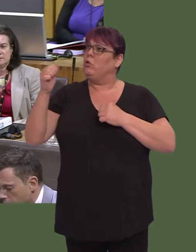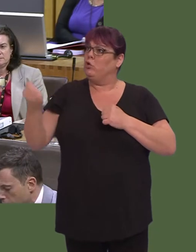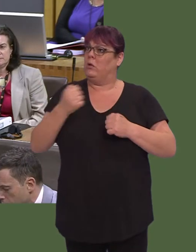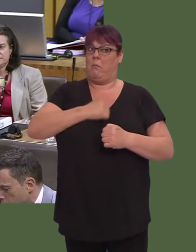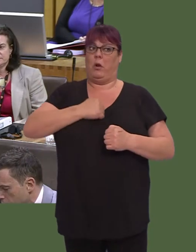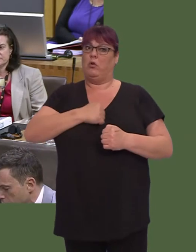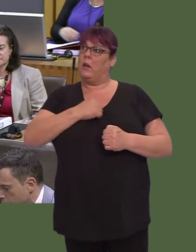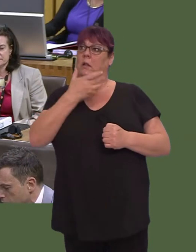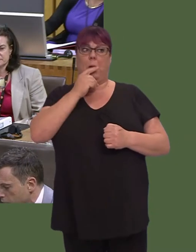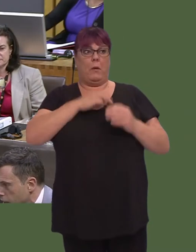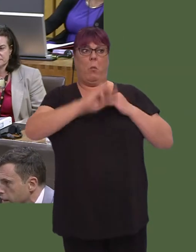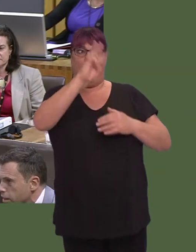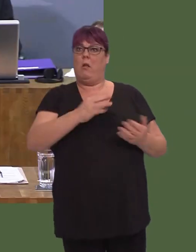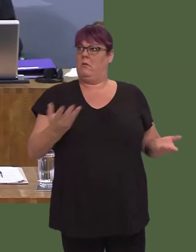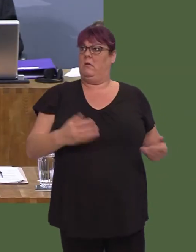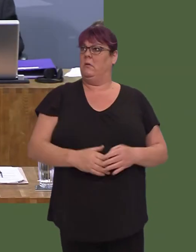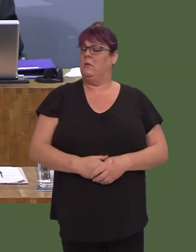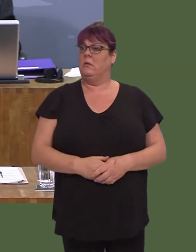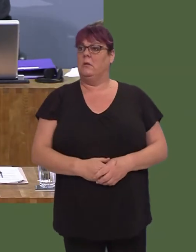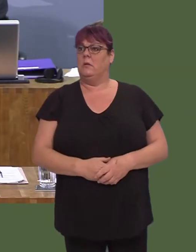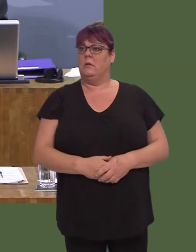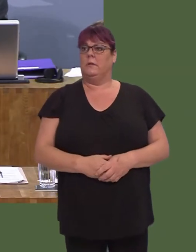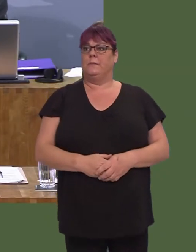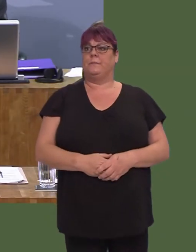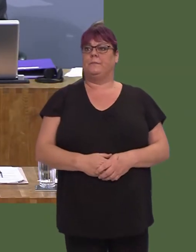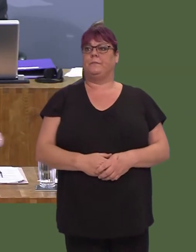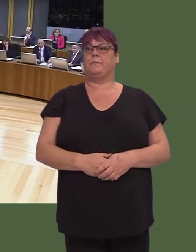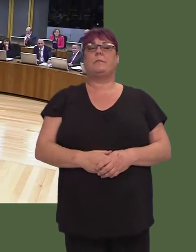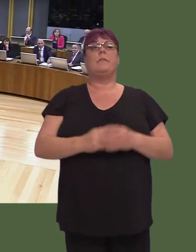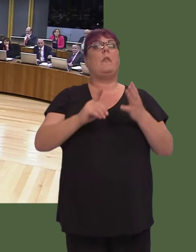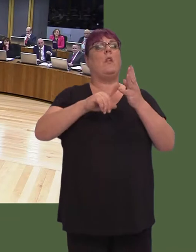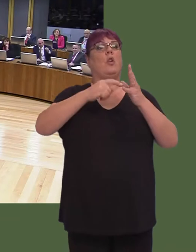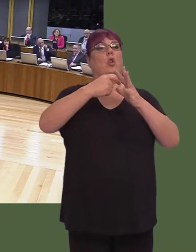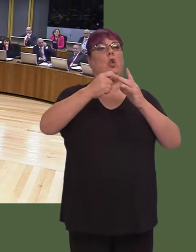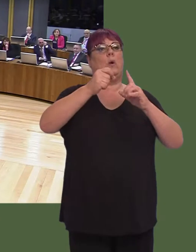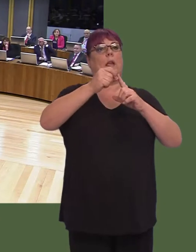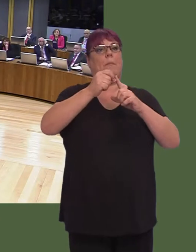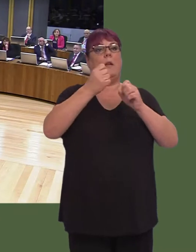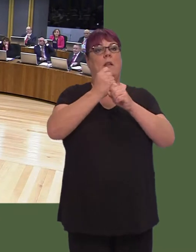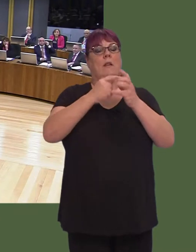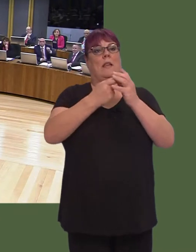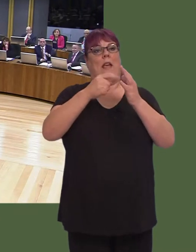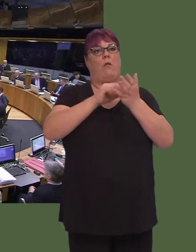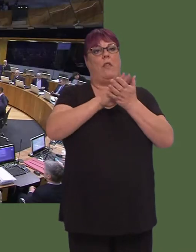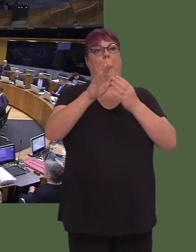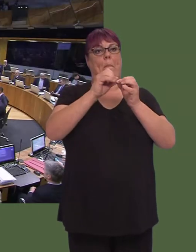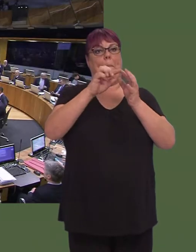in that regard. Y Llywydd / The Llywydd: Arweinydd grwp UKIP, Gareth Bennett. Gareth Bennett AM: Diolch, Llywydd.